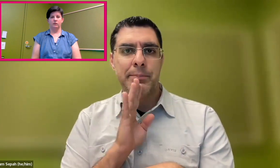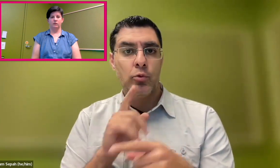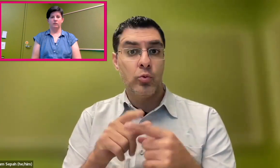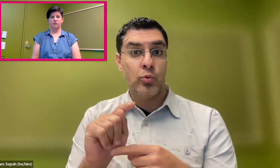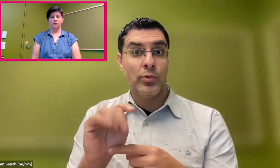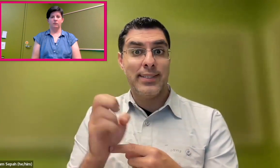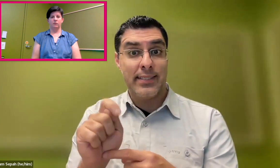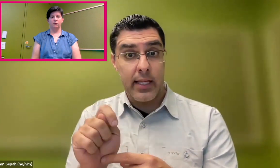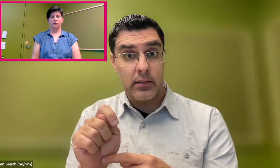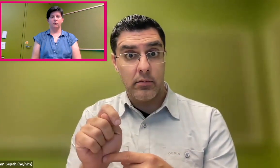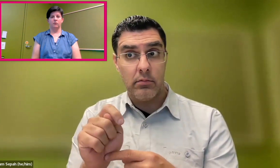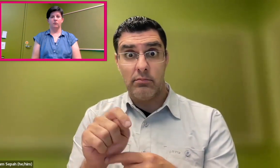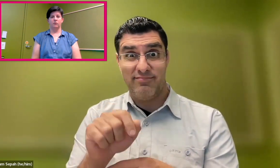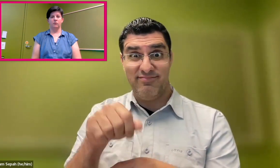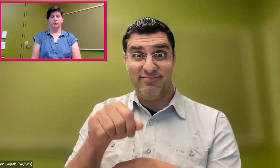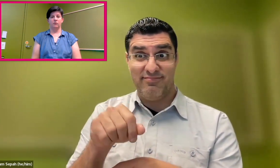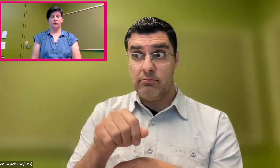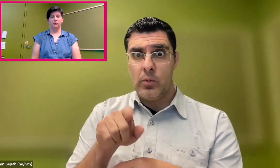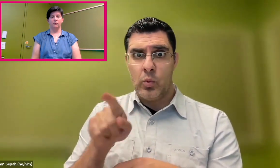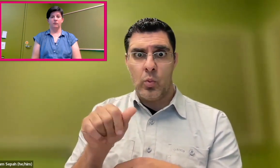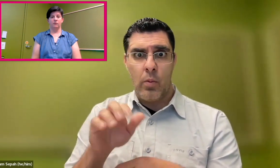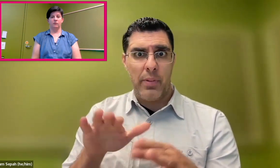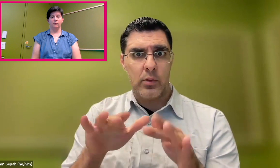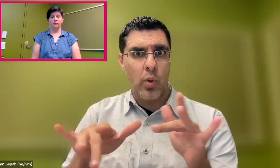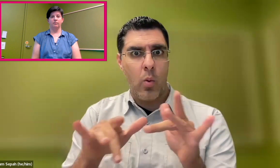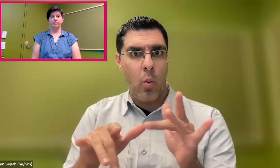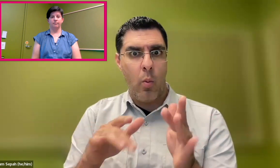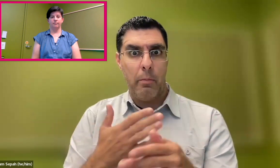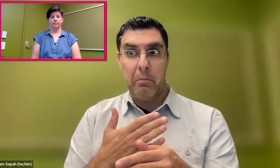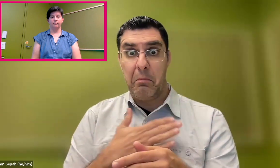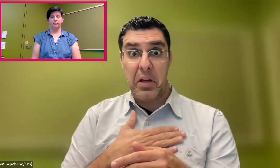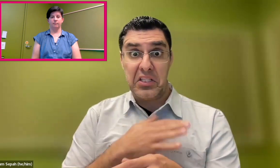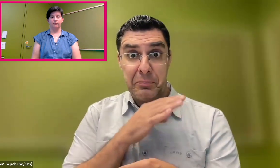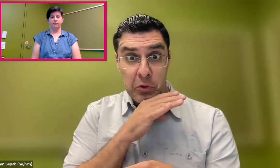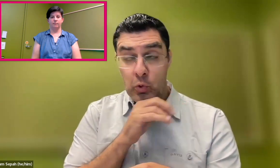And I'll give you an example-- speech-to-text.